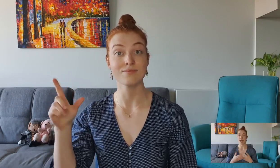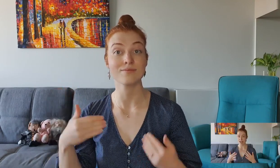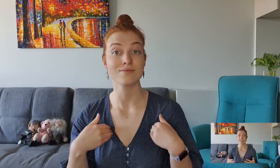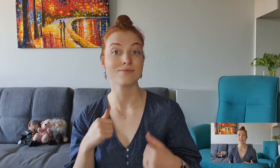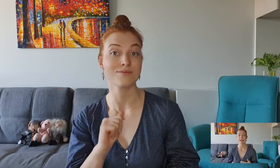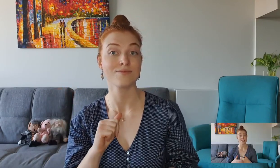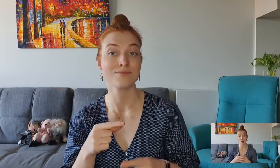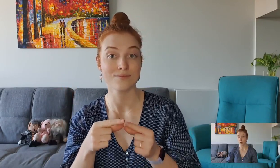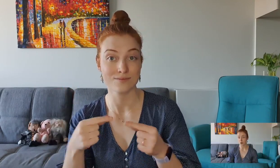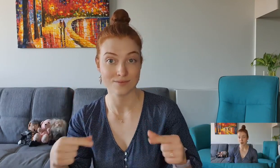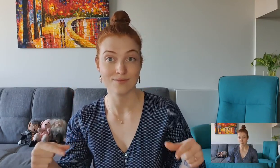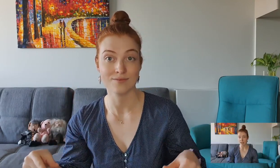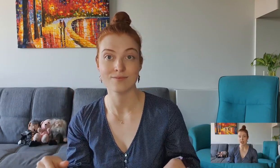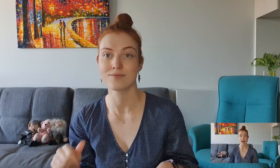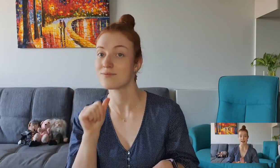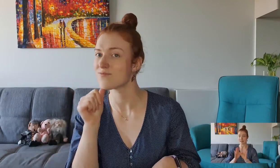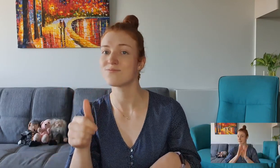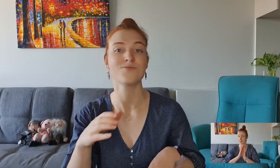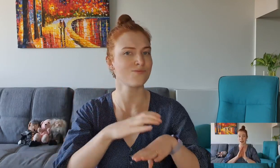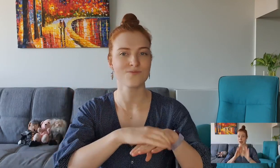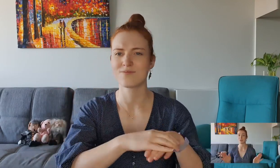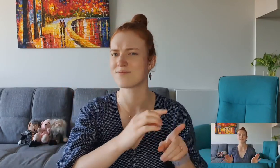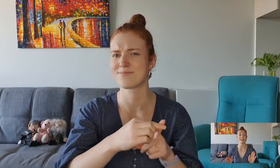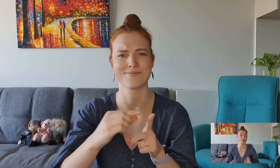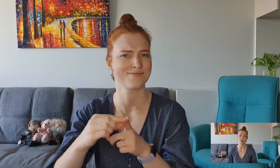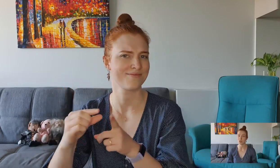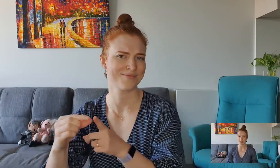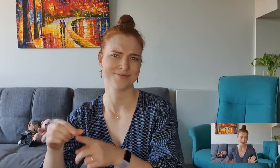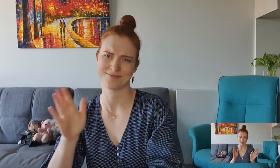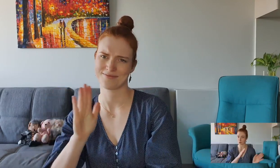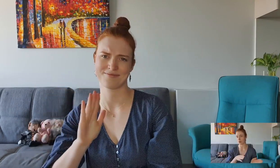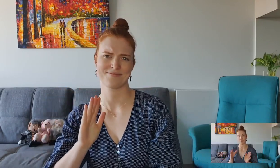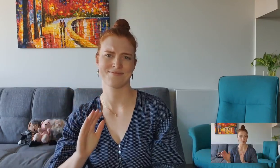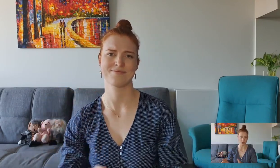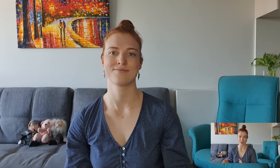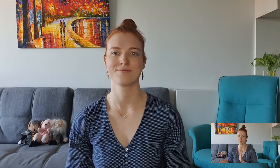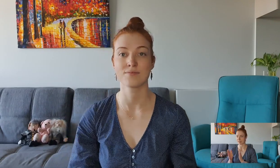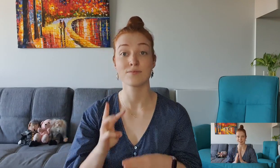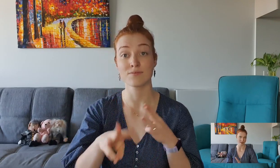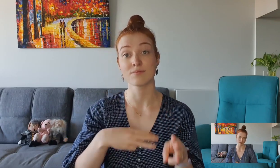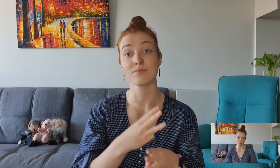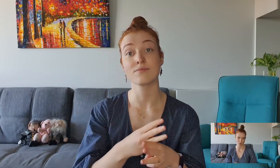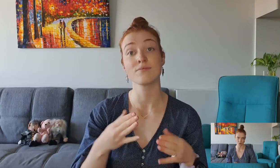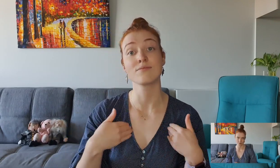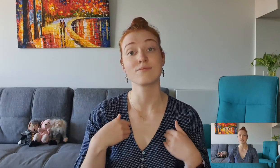ASL has its own grammar and absolutely is not just English word for word but in sign form